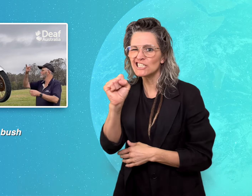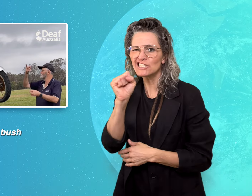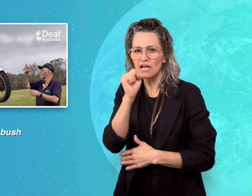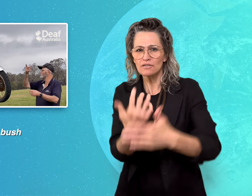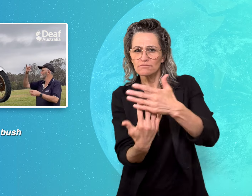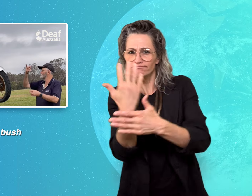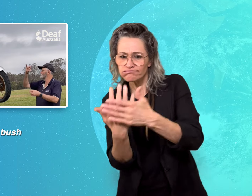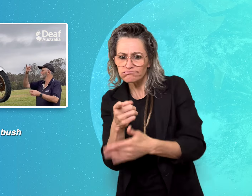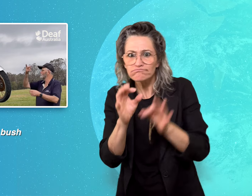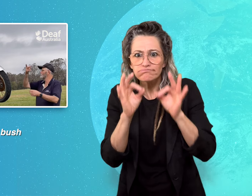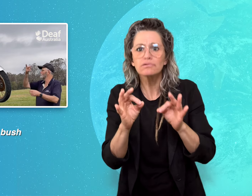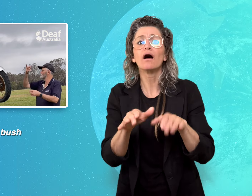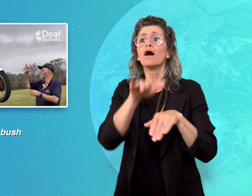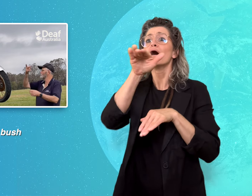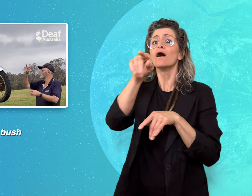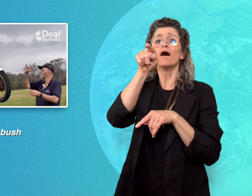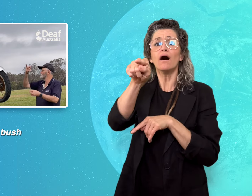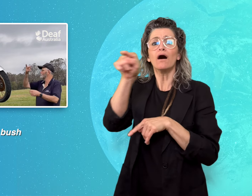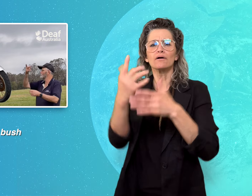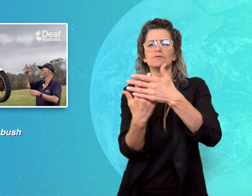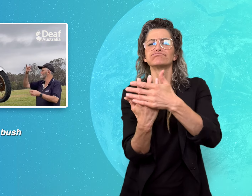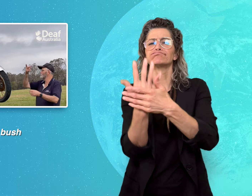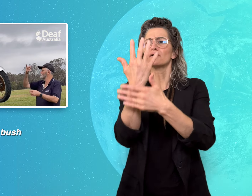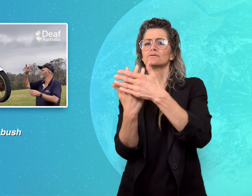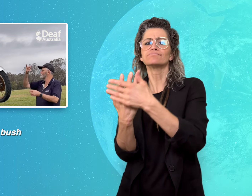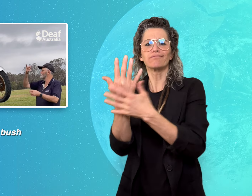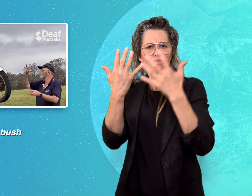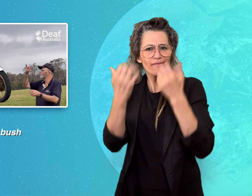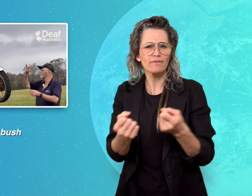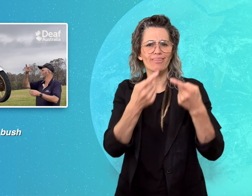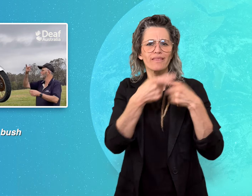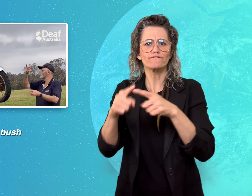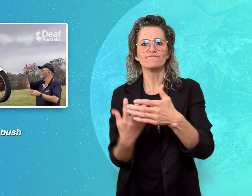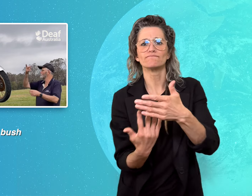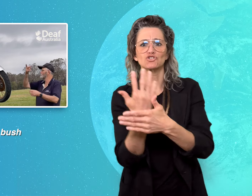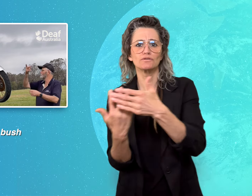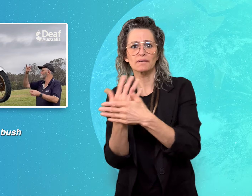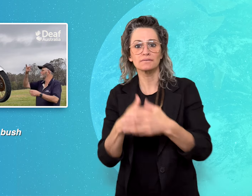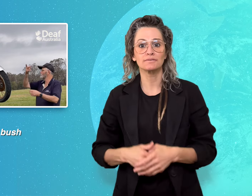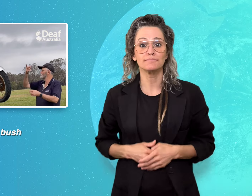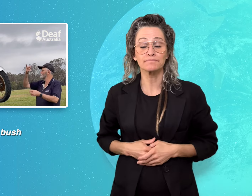different vegetables. Peter also serves his community